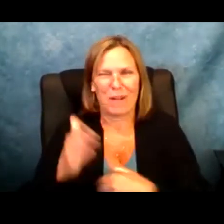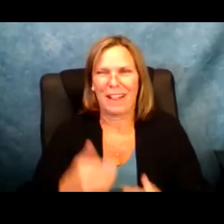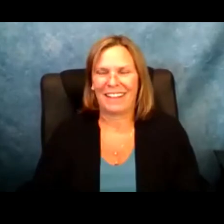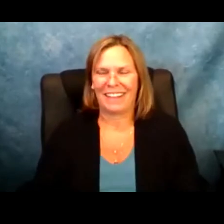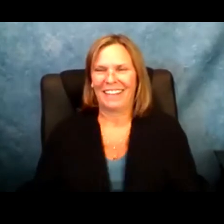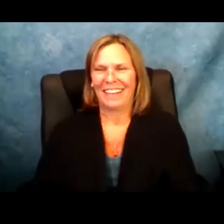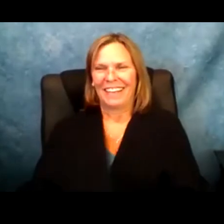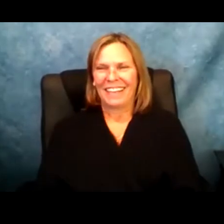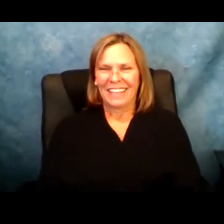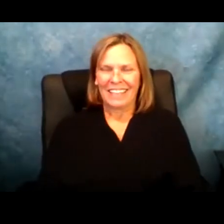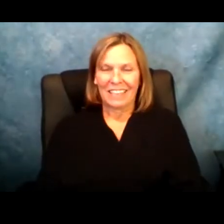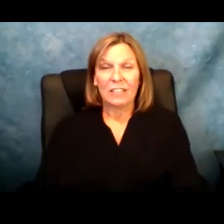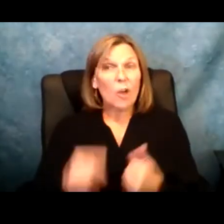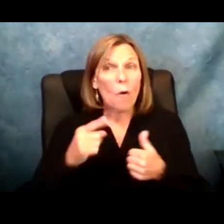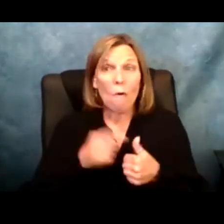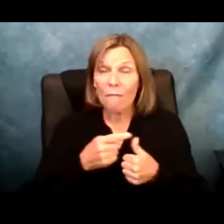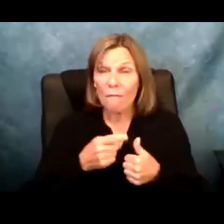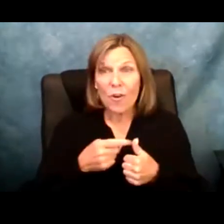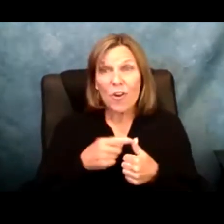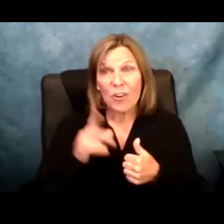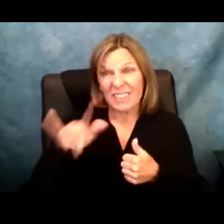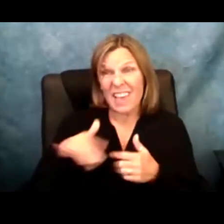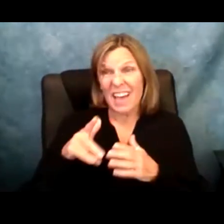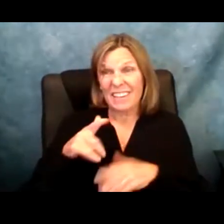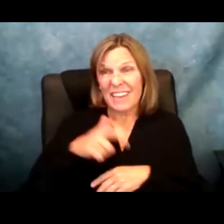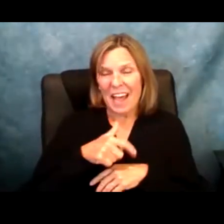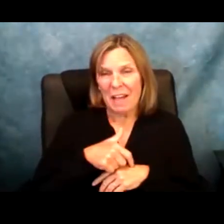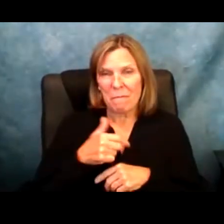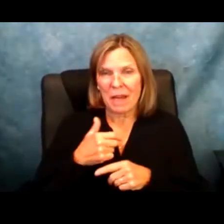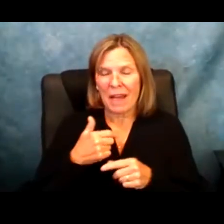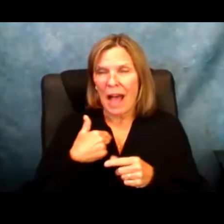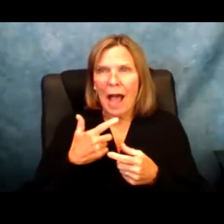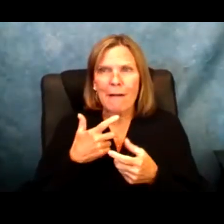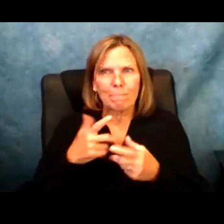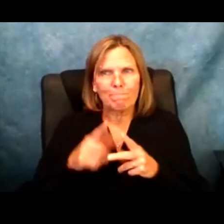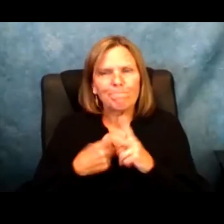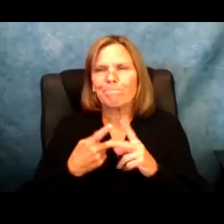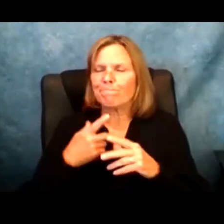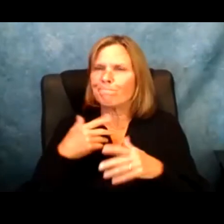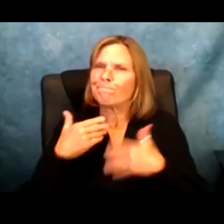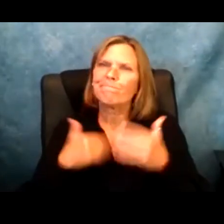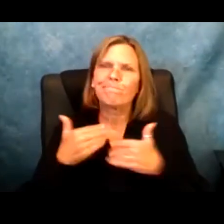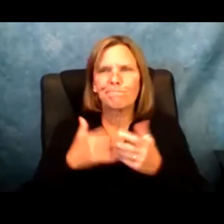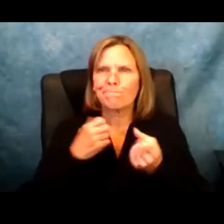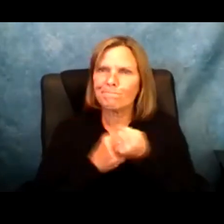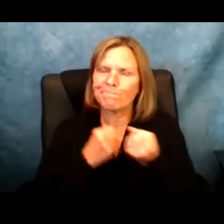knew I was December destined to become a disability advocate. That's when I first